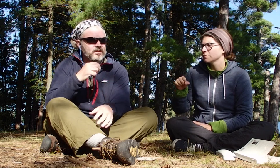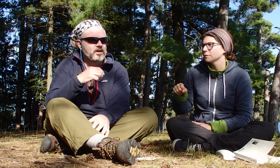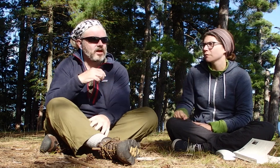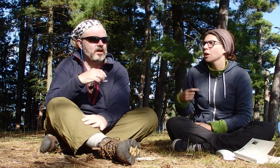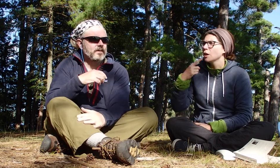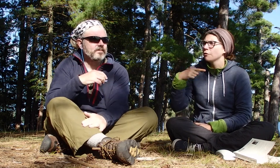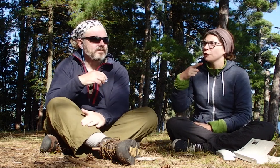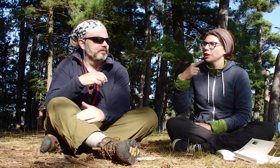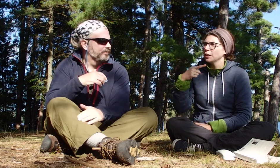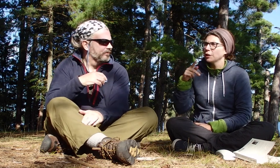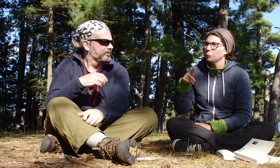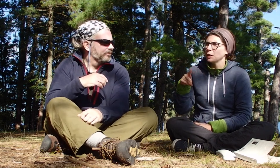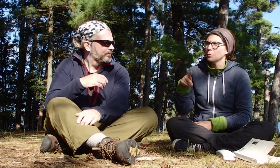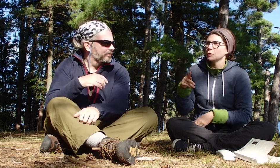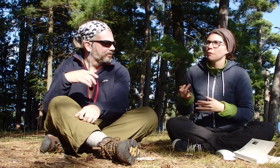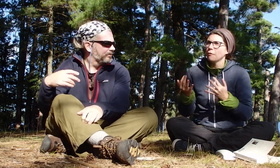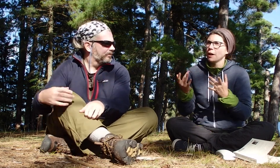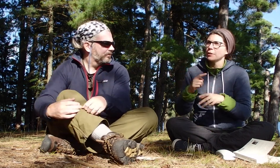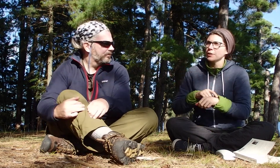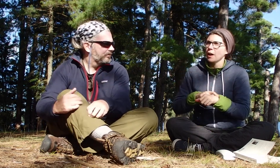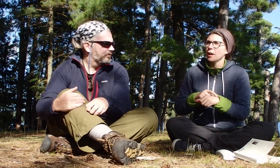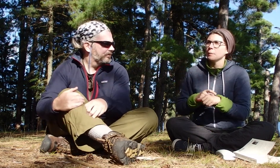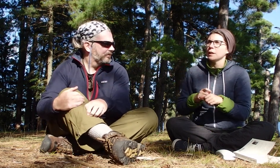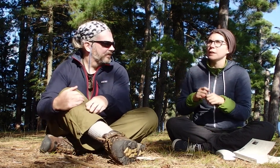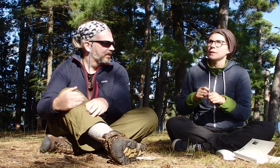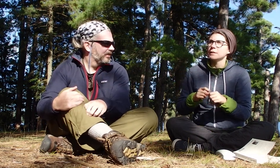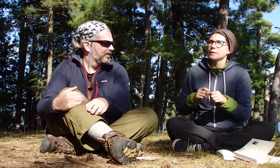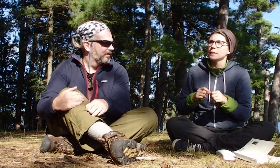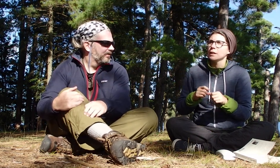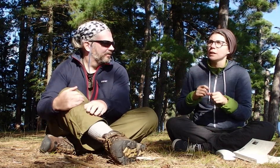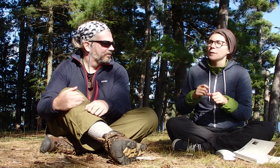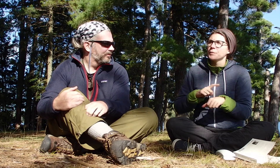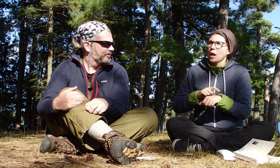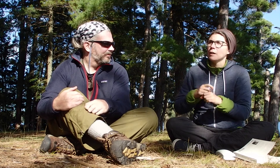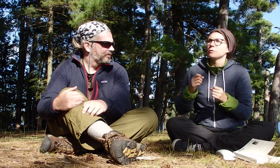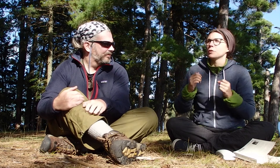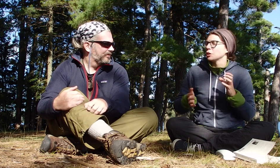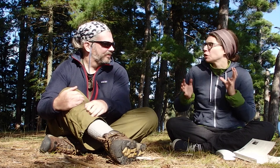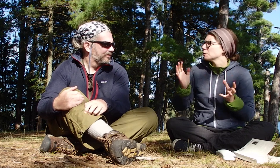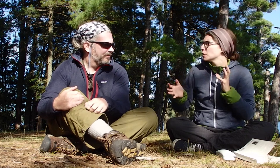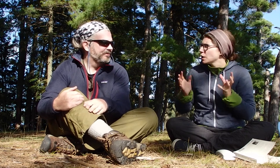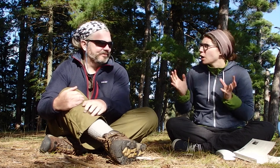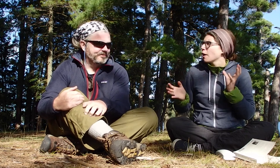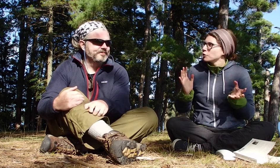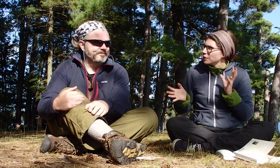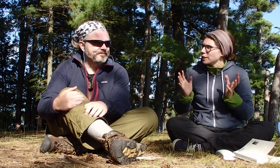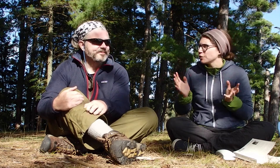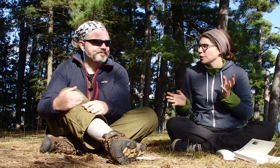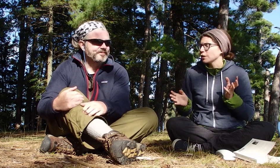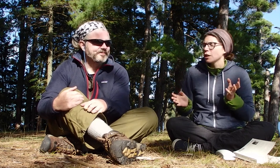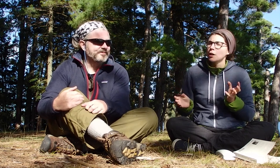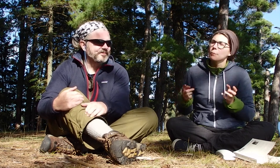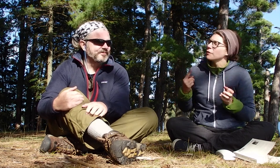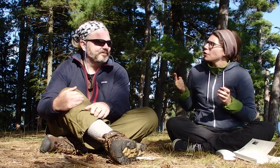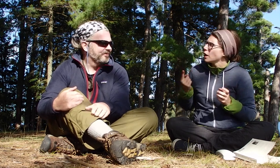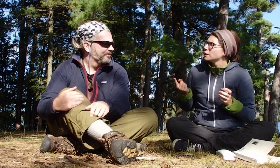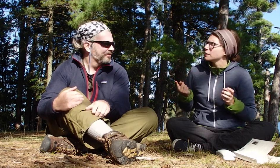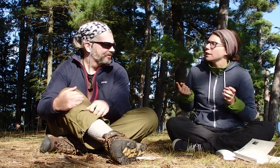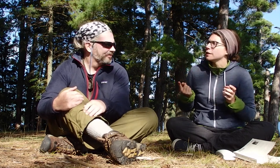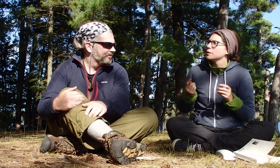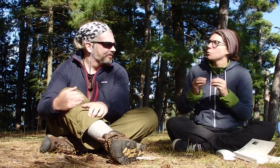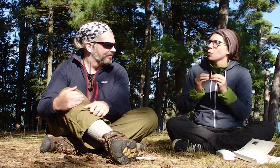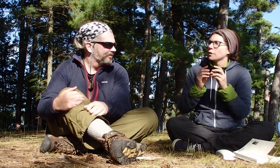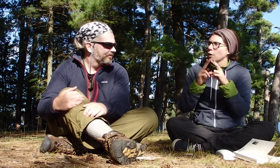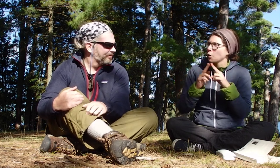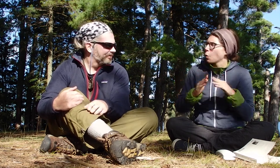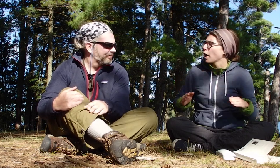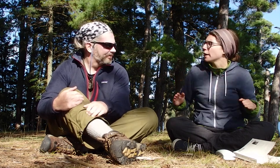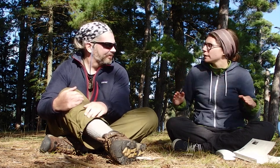For hearing people, fire time is time for conversation, but for us it's more of a quiet